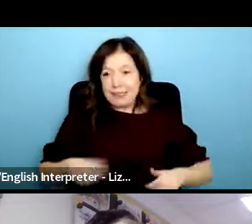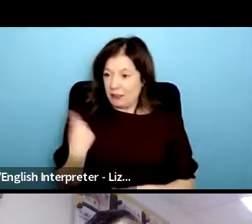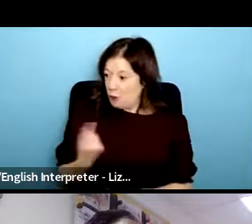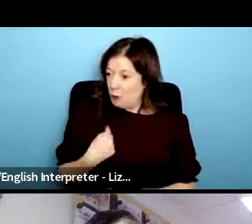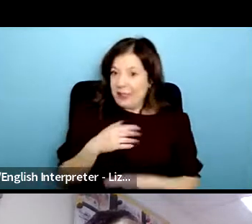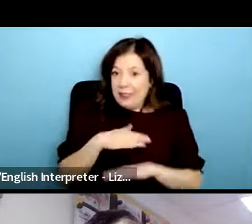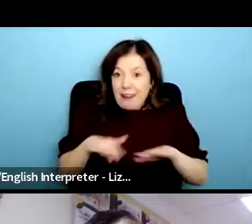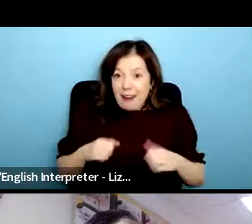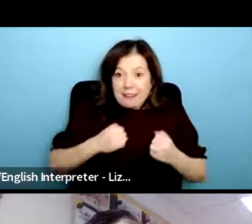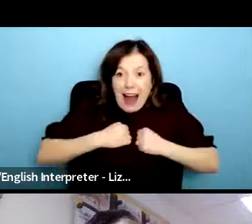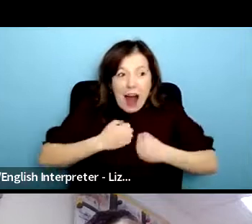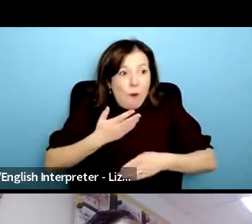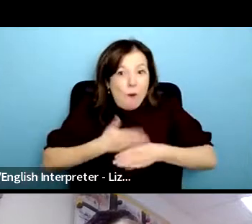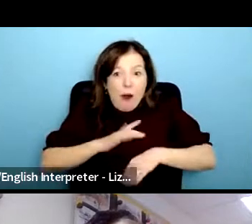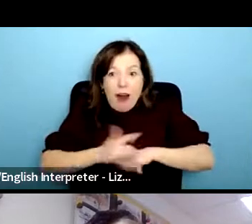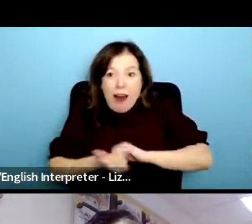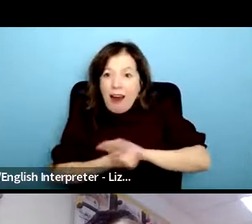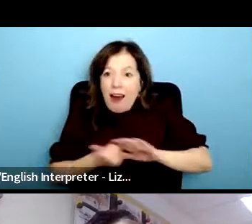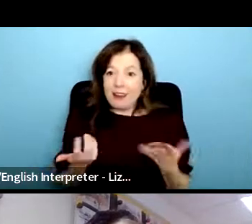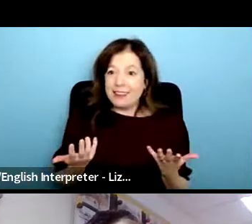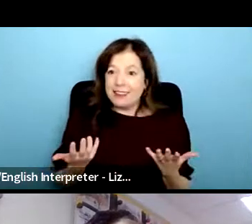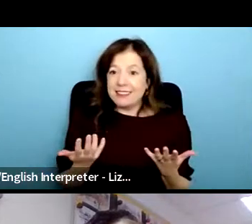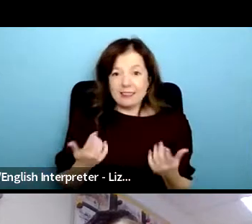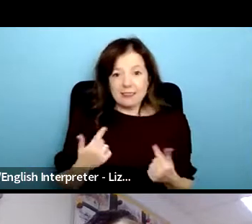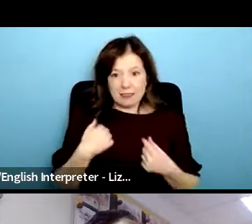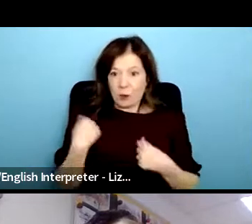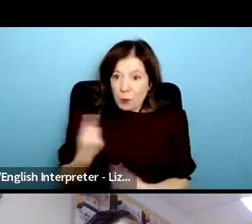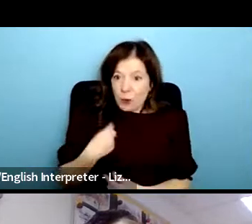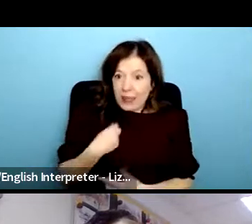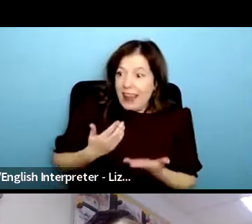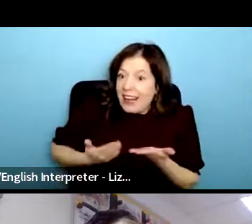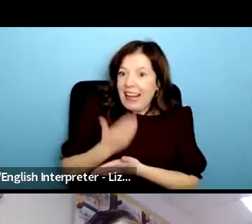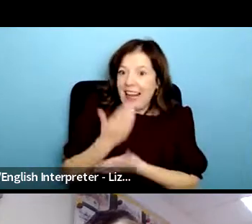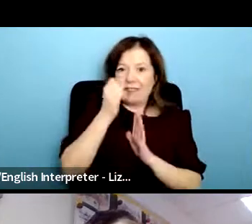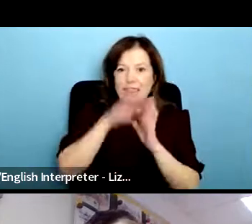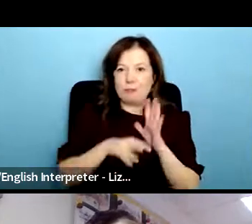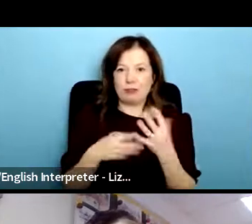people with lived experience and we have certain skills and talents but we can't like save your